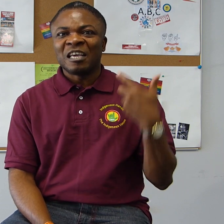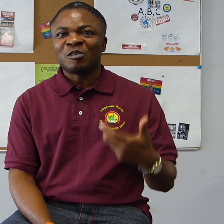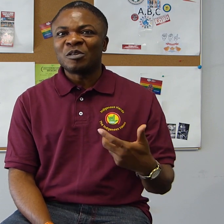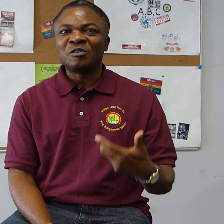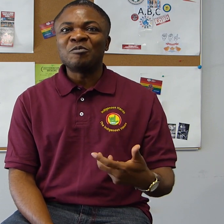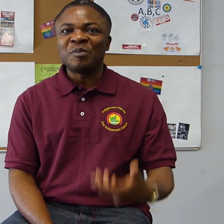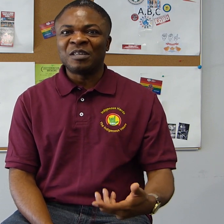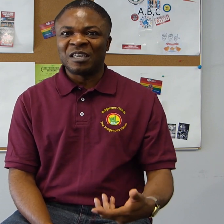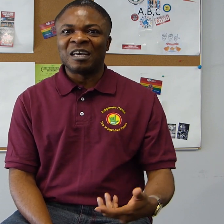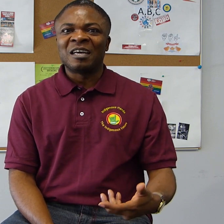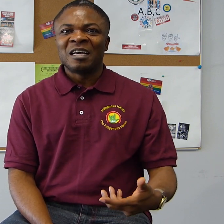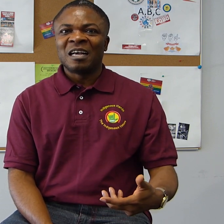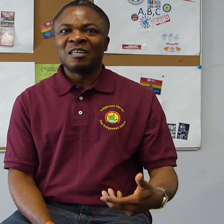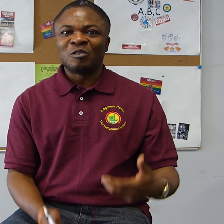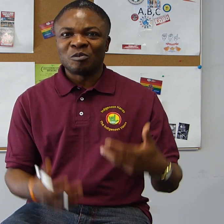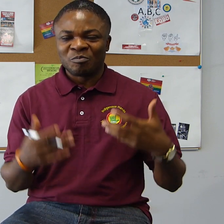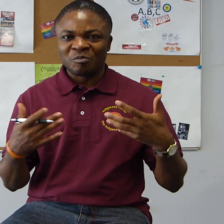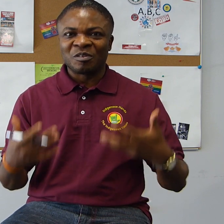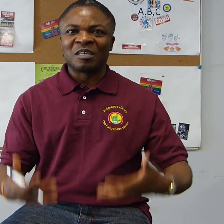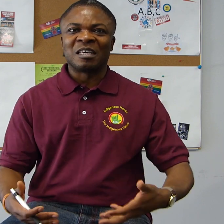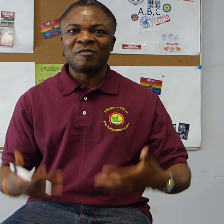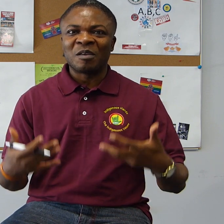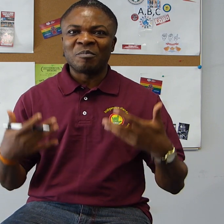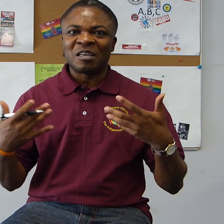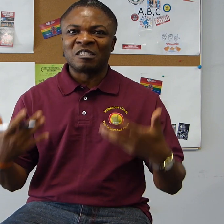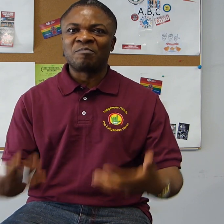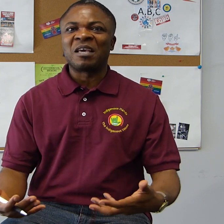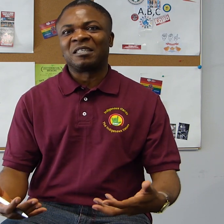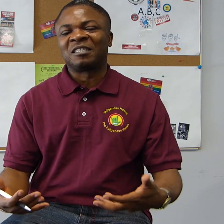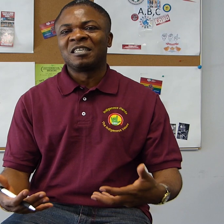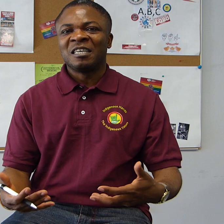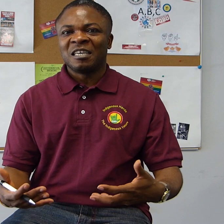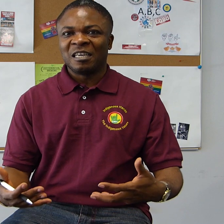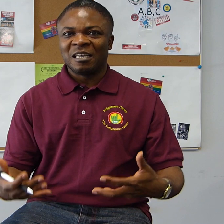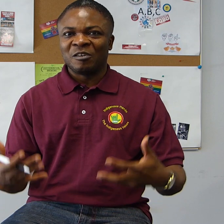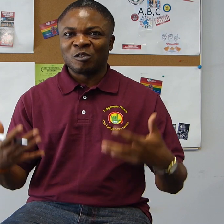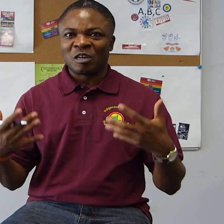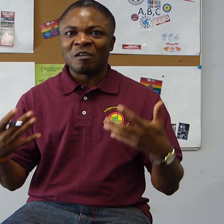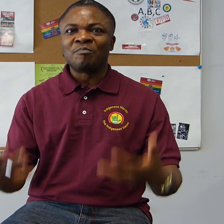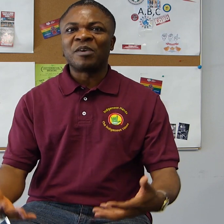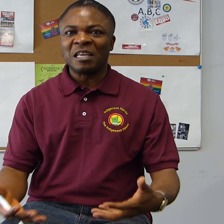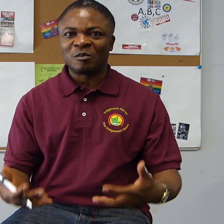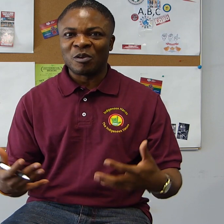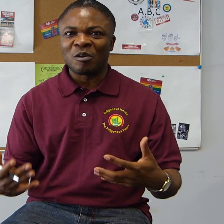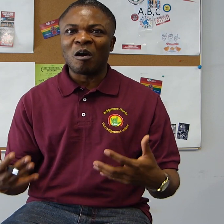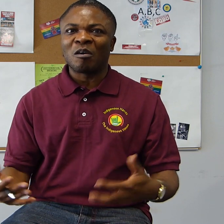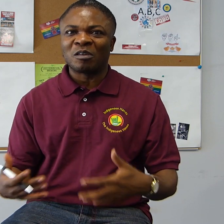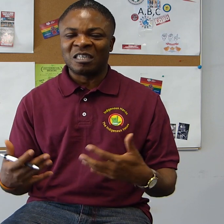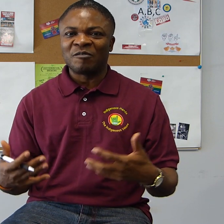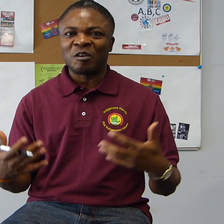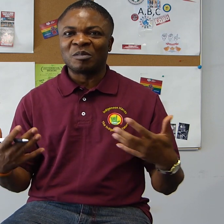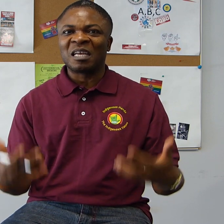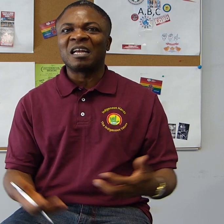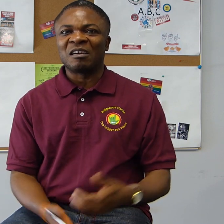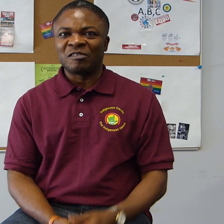into the New Media and to give them a space to compete with, you know, other developed